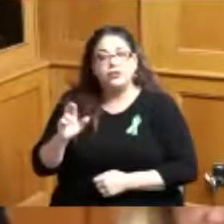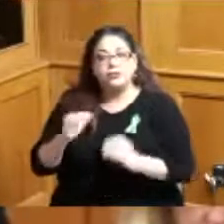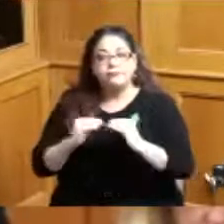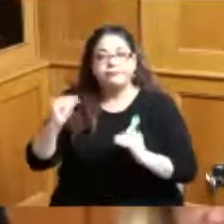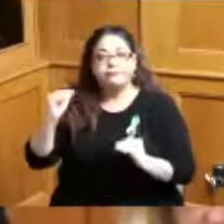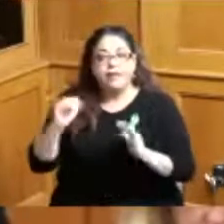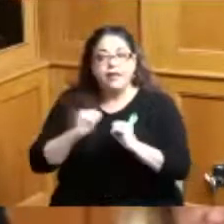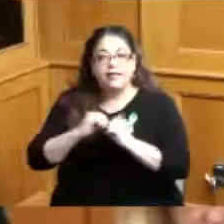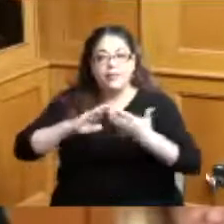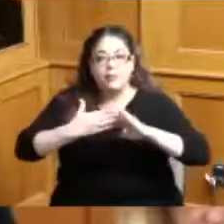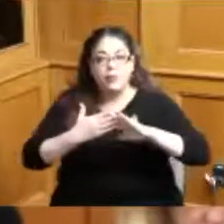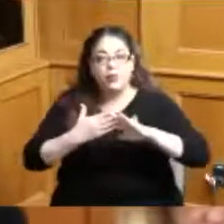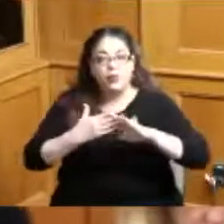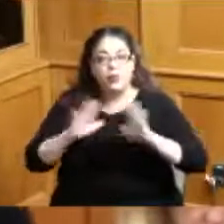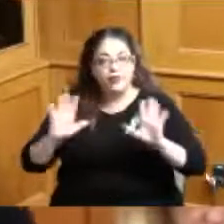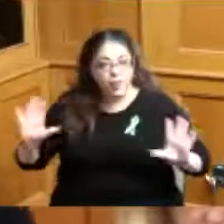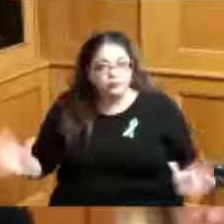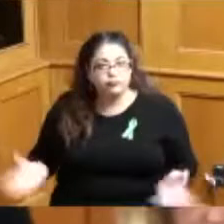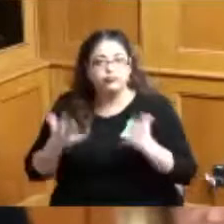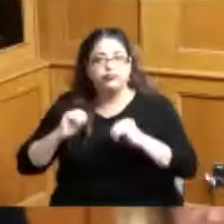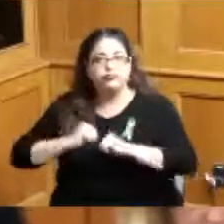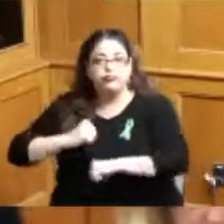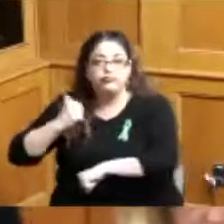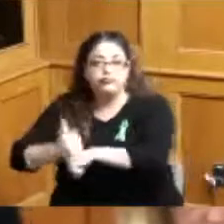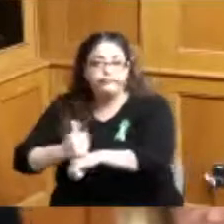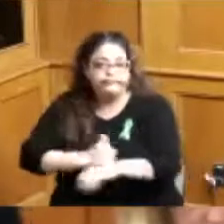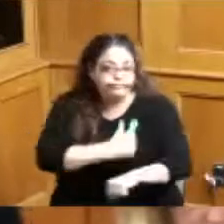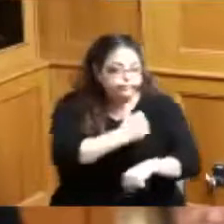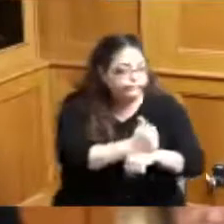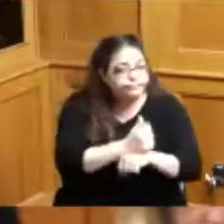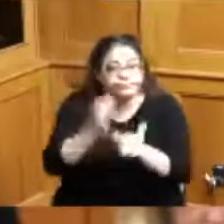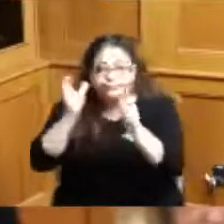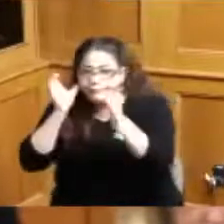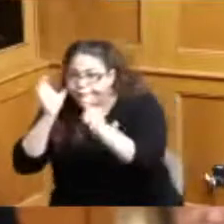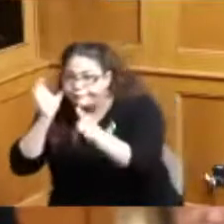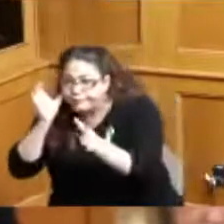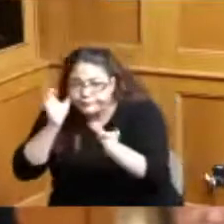throughout the pandemic closely listening to the experience and needs of those most marginalized in